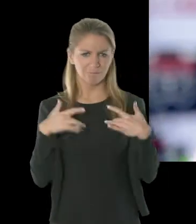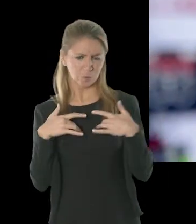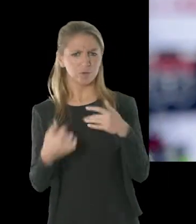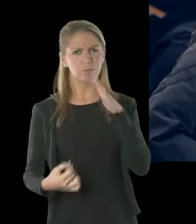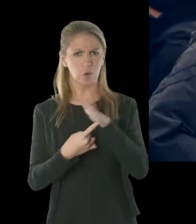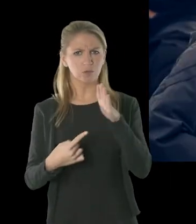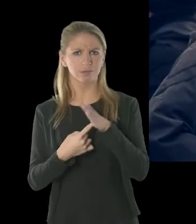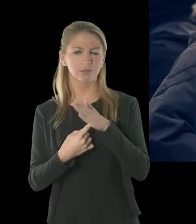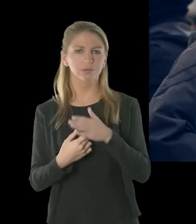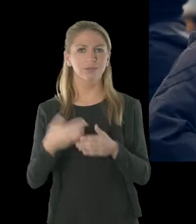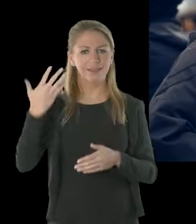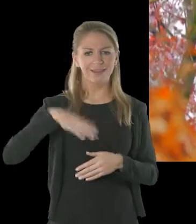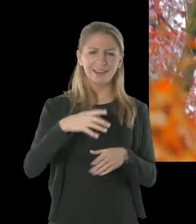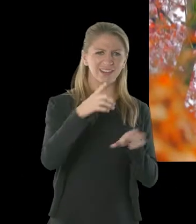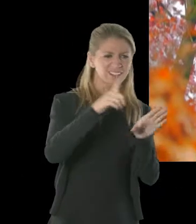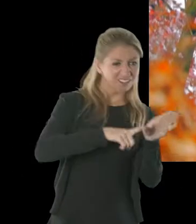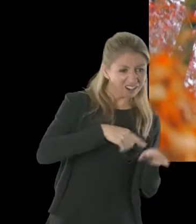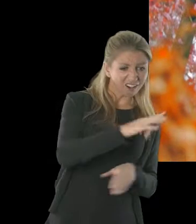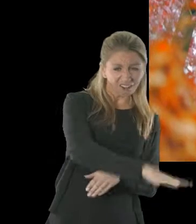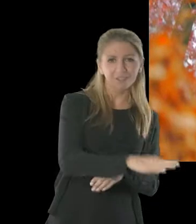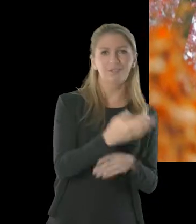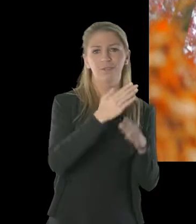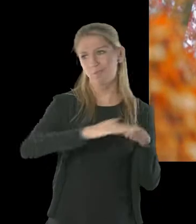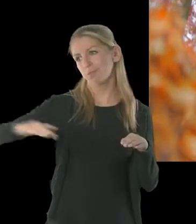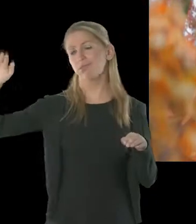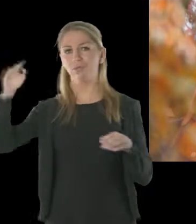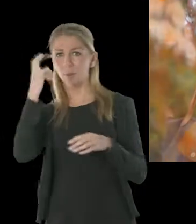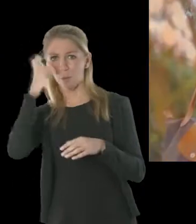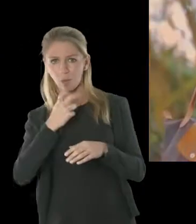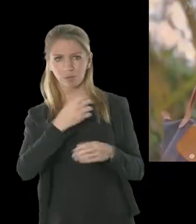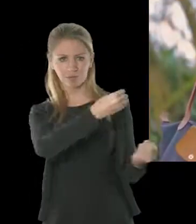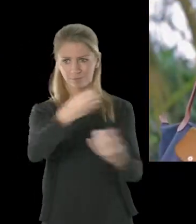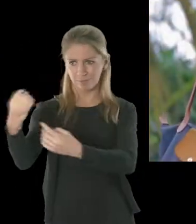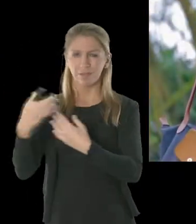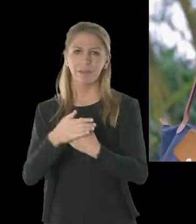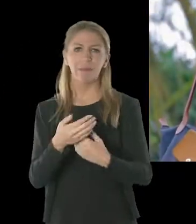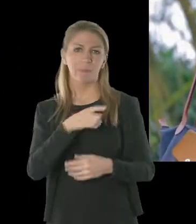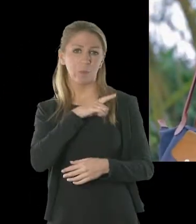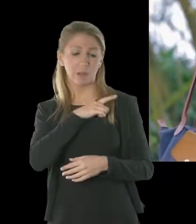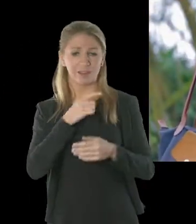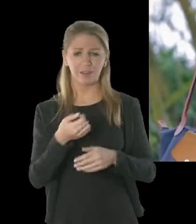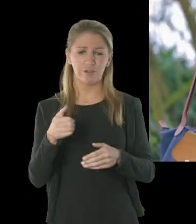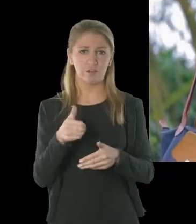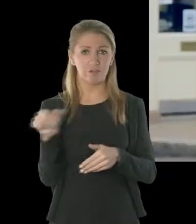People from all parts of the Borough all have an equal say in how our health and social care services are provided.